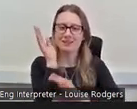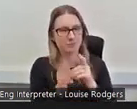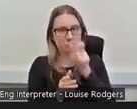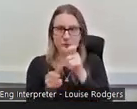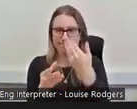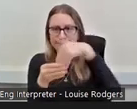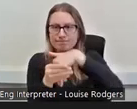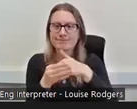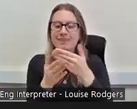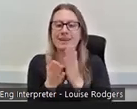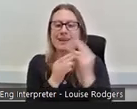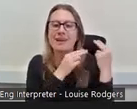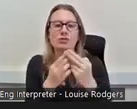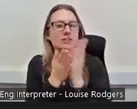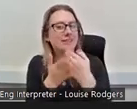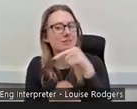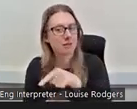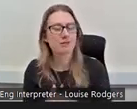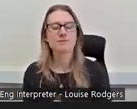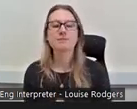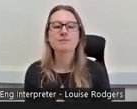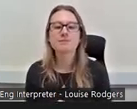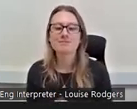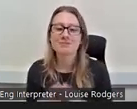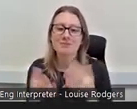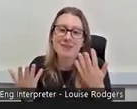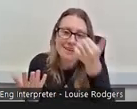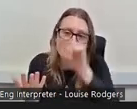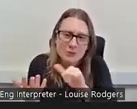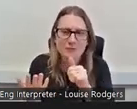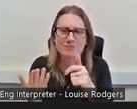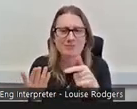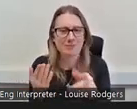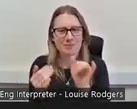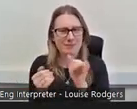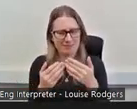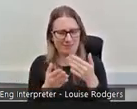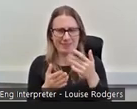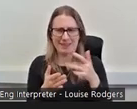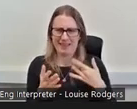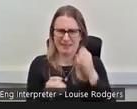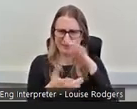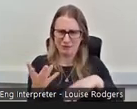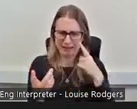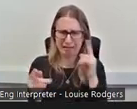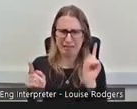First of all, of course, you may or may not know, what is lived experience and I mean, I guess for